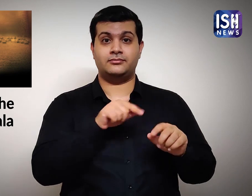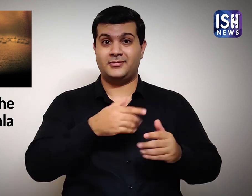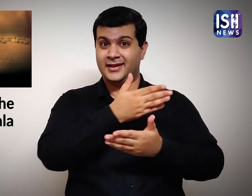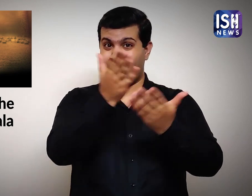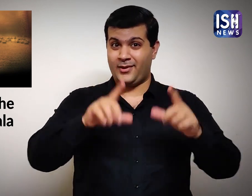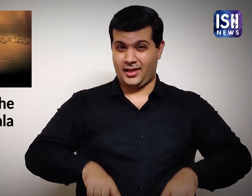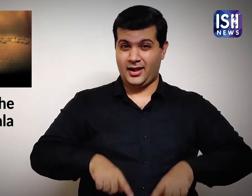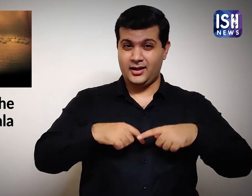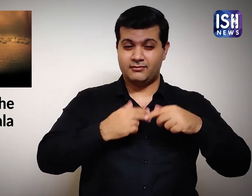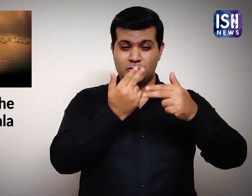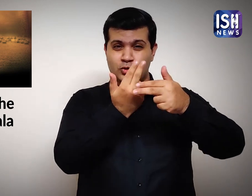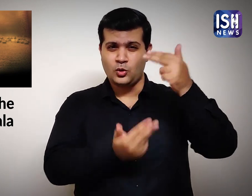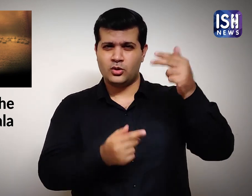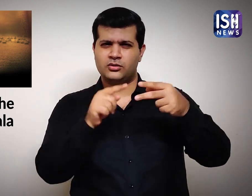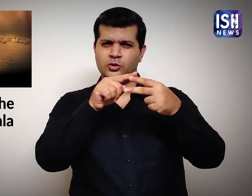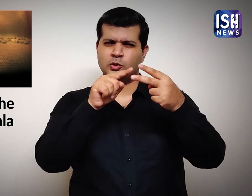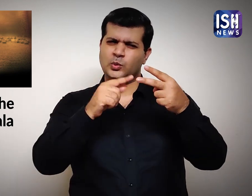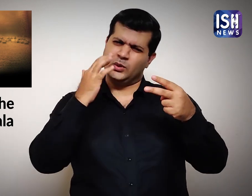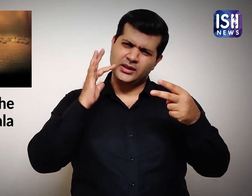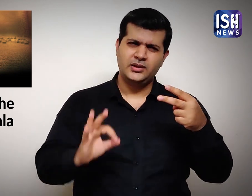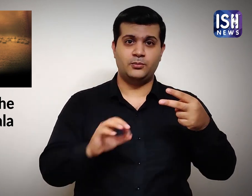In life, you will always come across two choices: